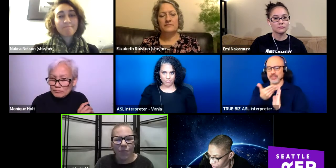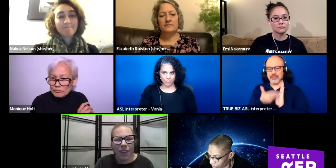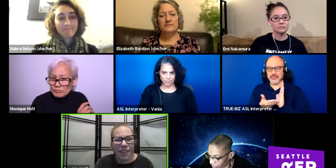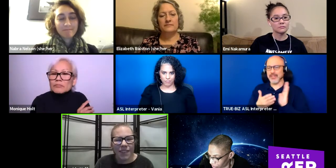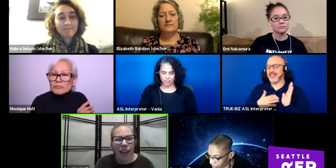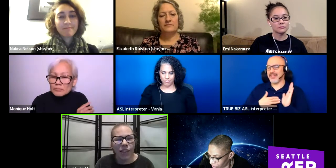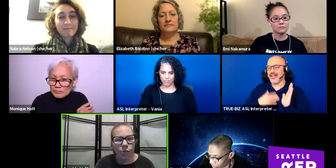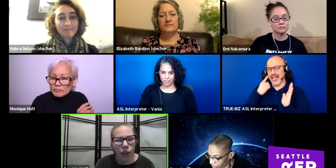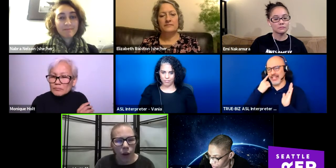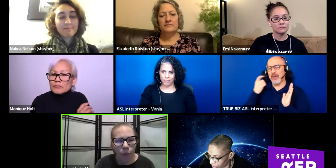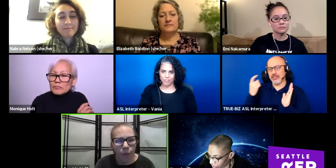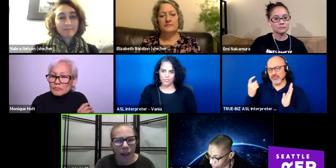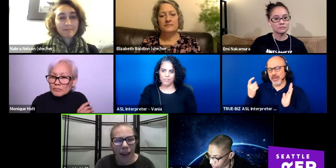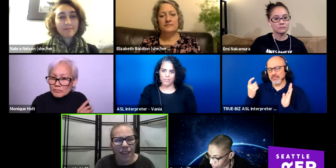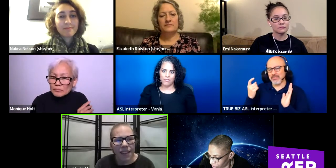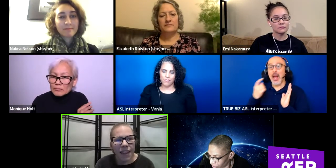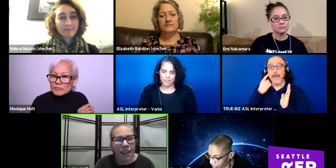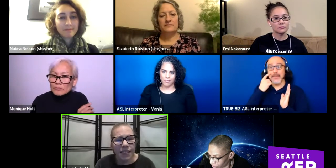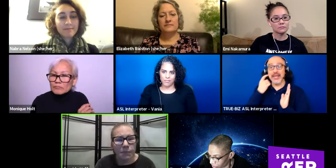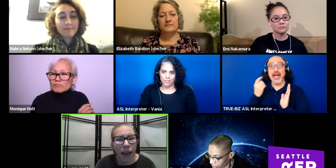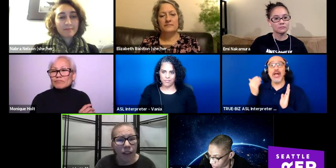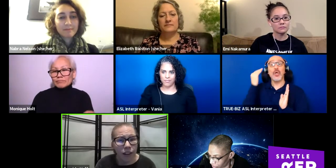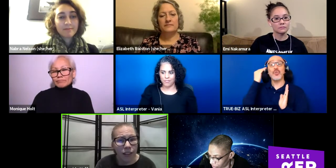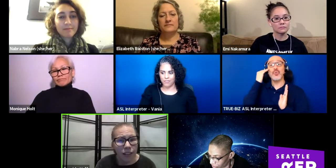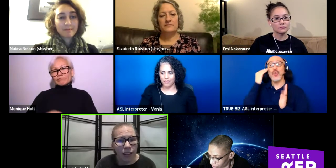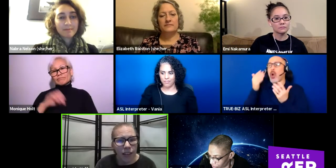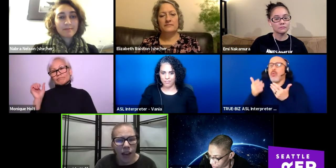because then you know that it doesn't matter,